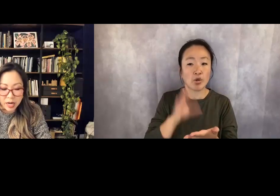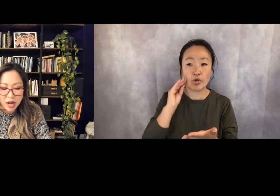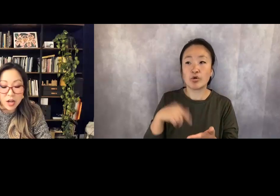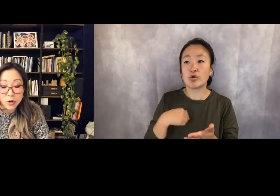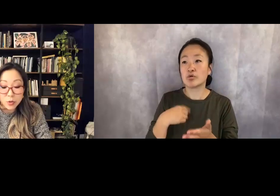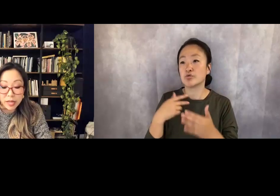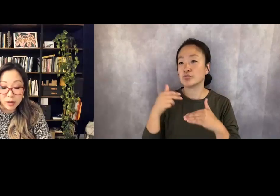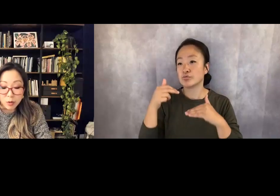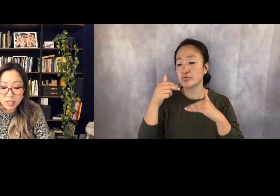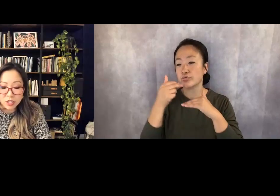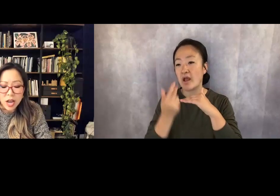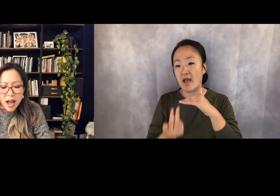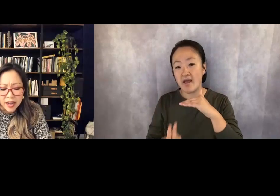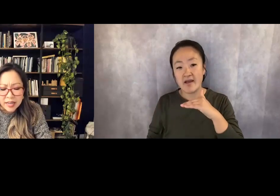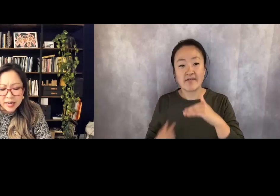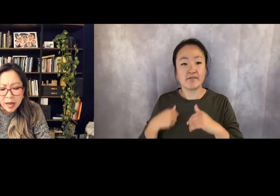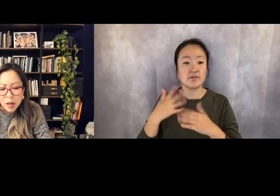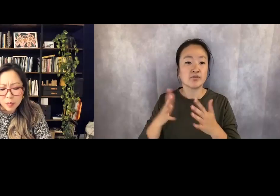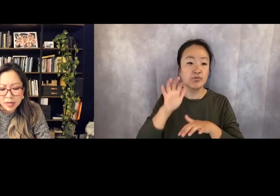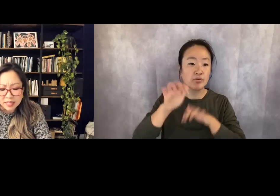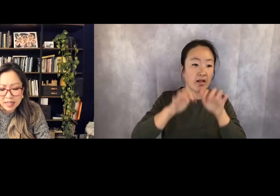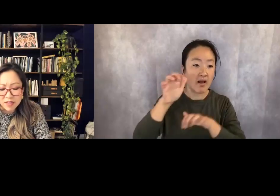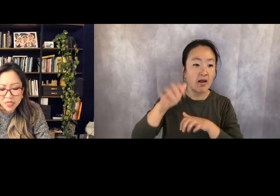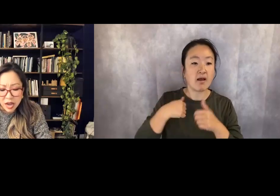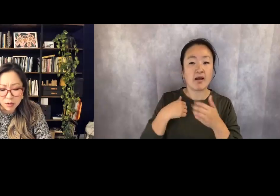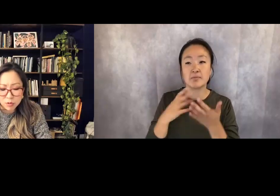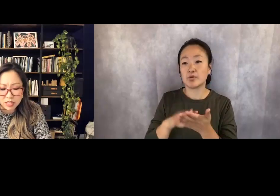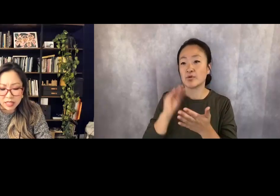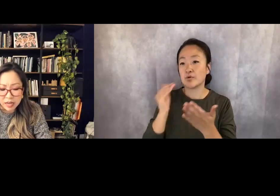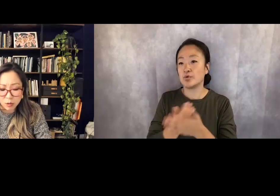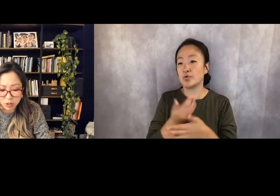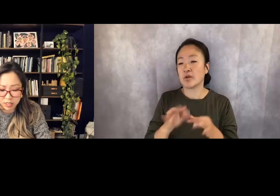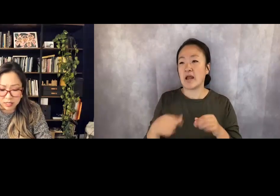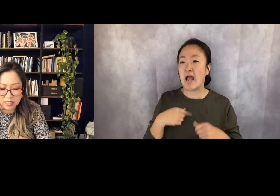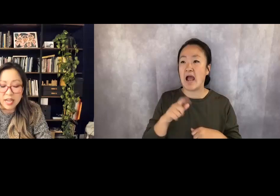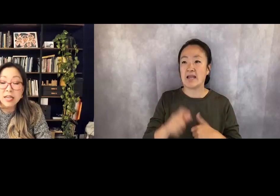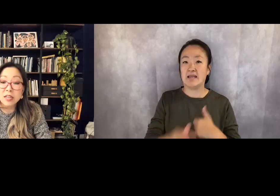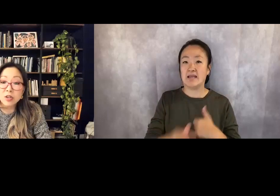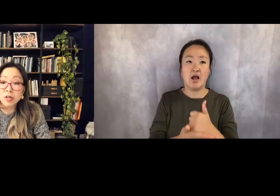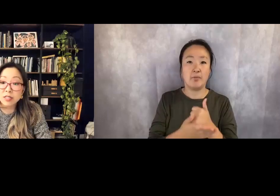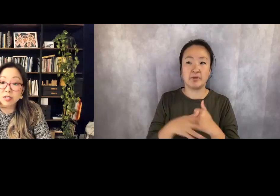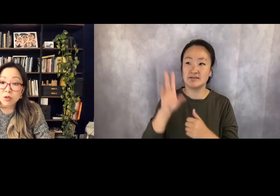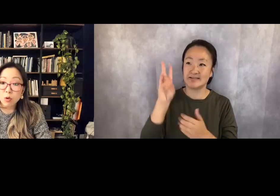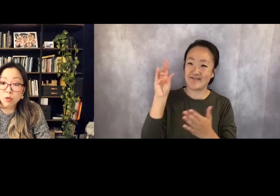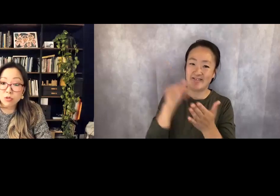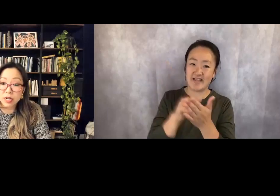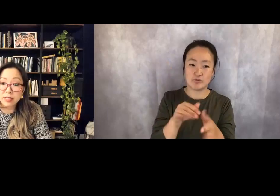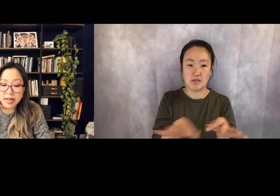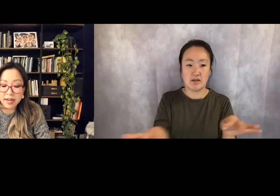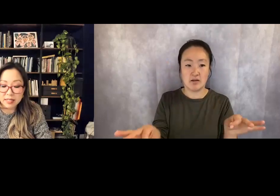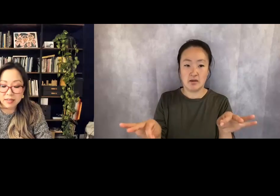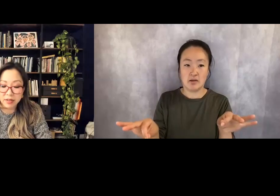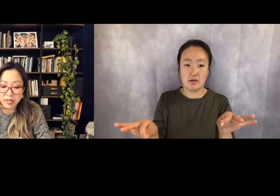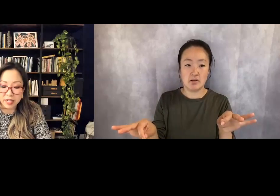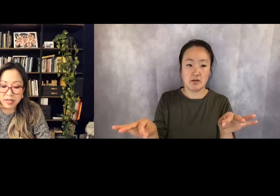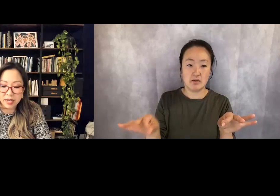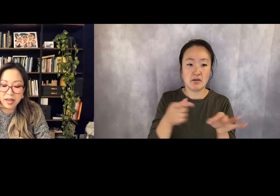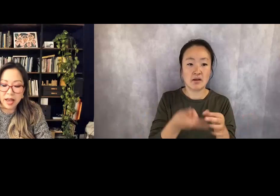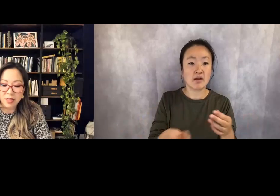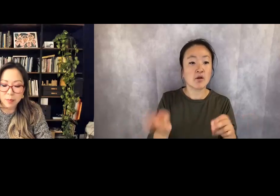A new language. I need help in 7,000 languages. Increase in goal-directed activity, and the